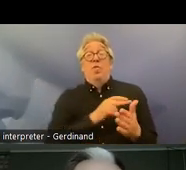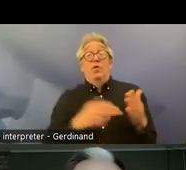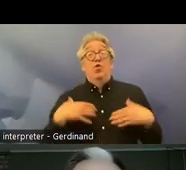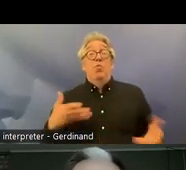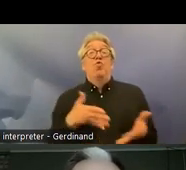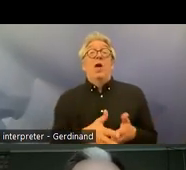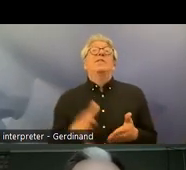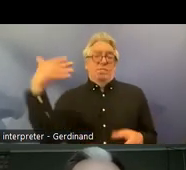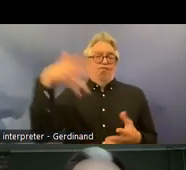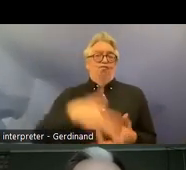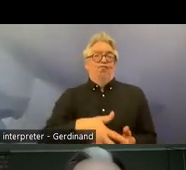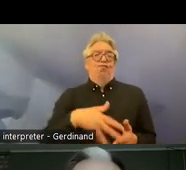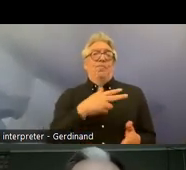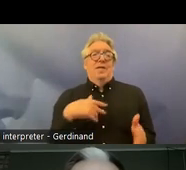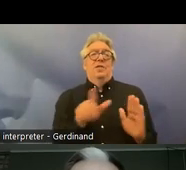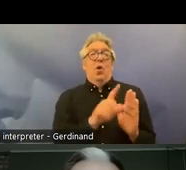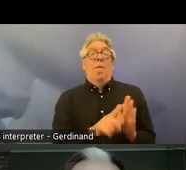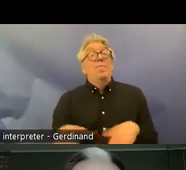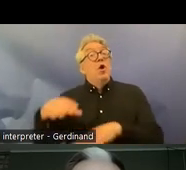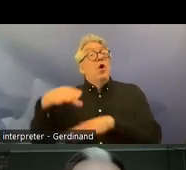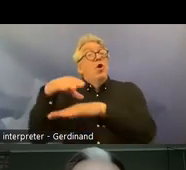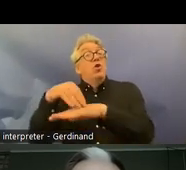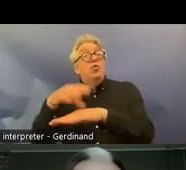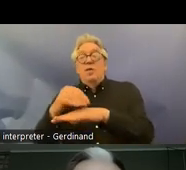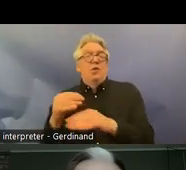understand there's a combination between passive and active